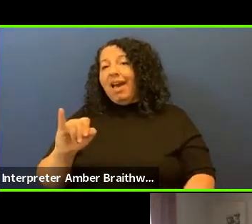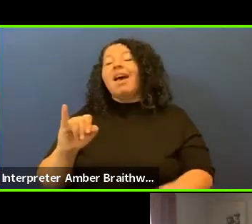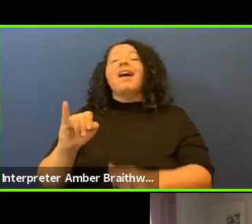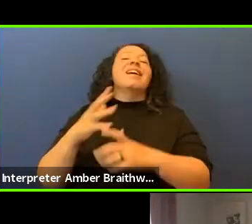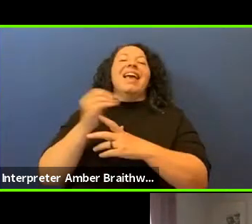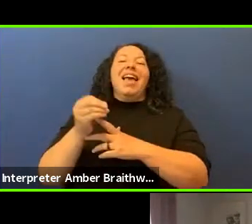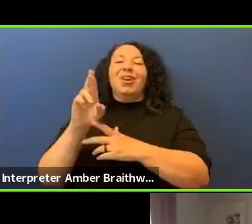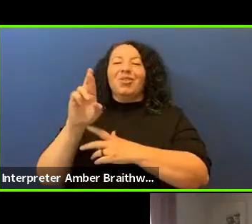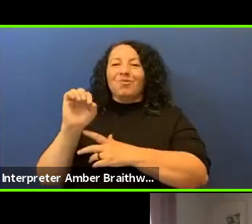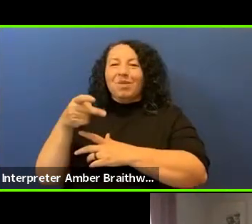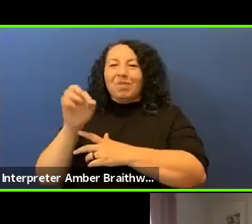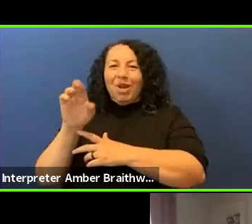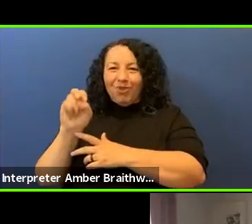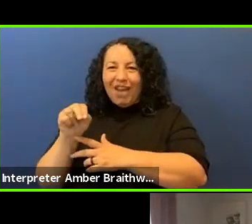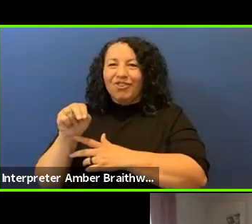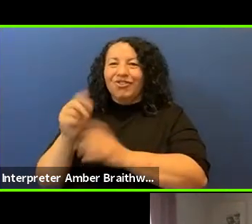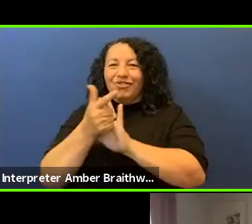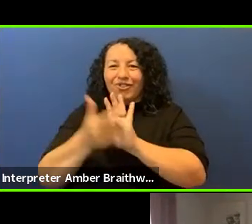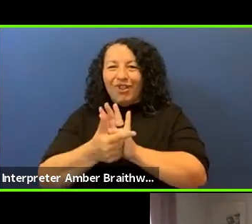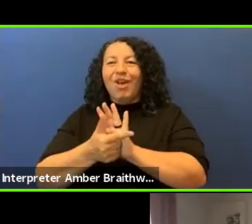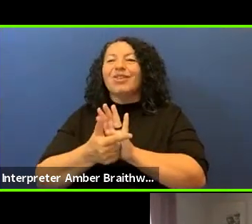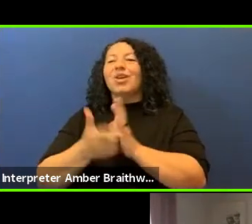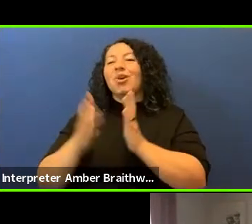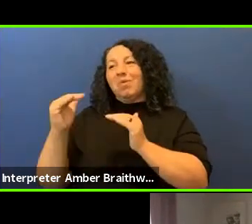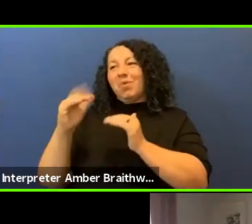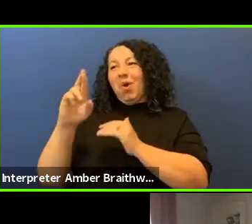we would hope reparation laws eventually -